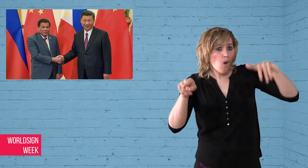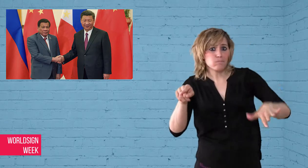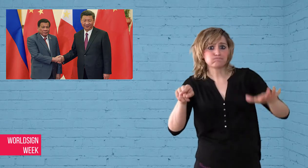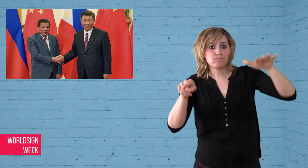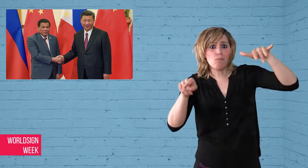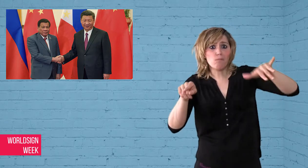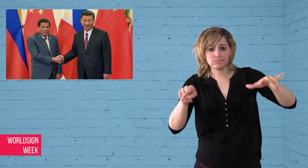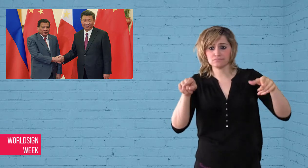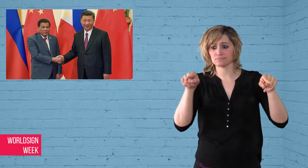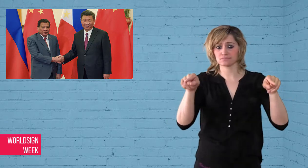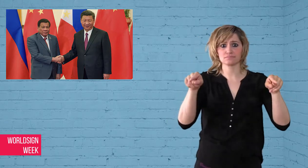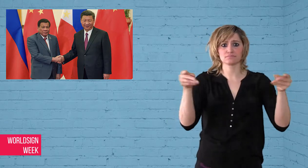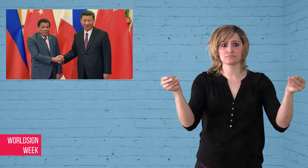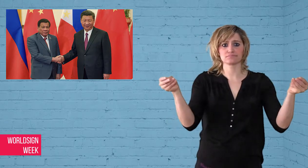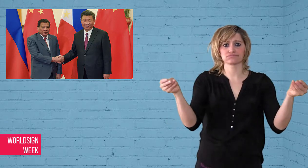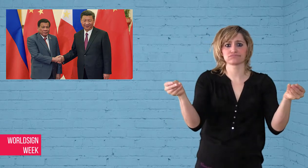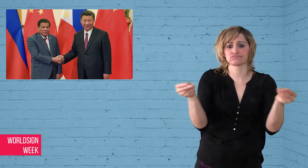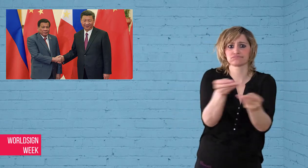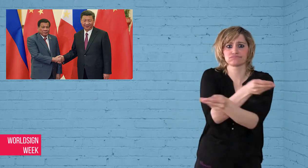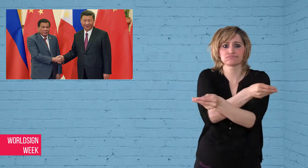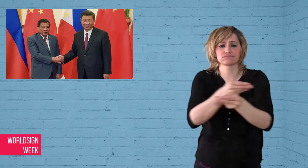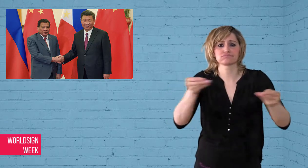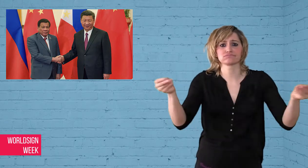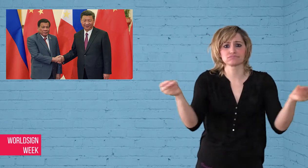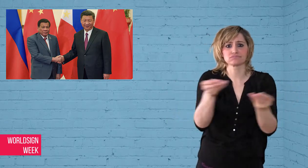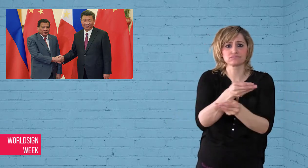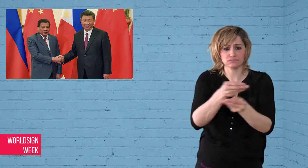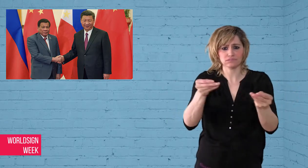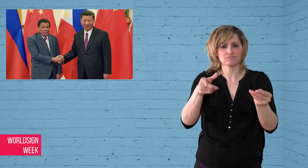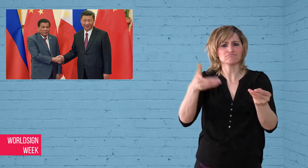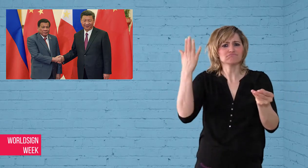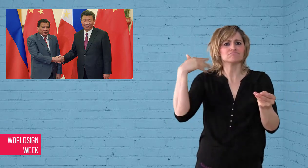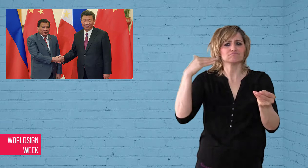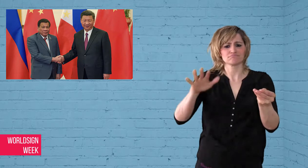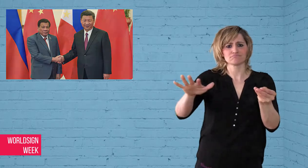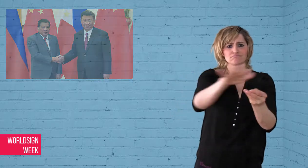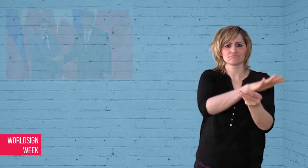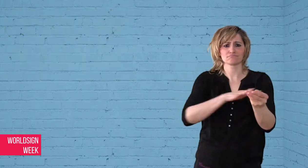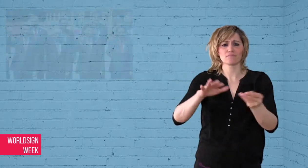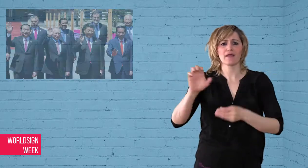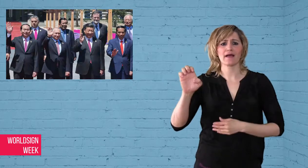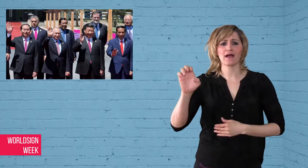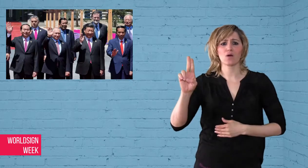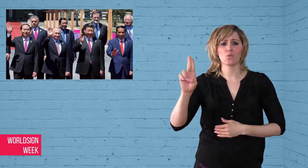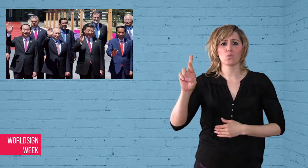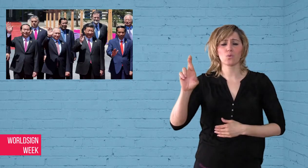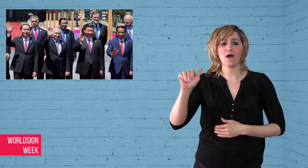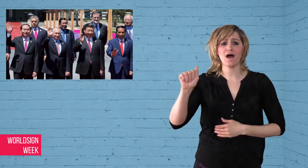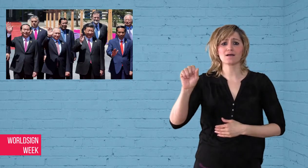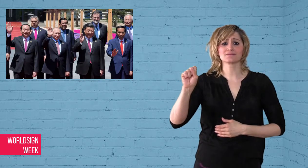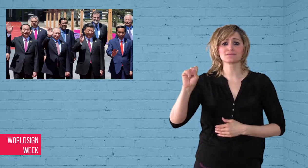countries and representing over half